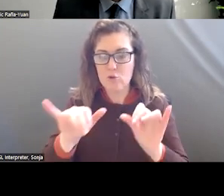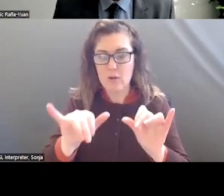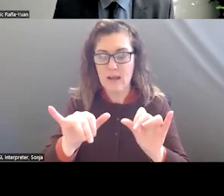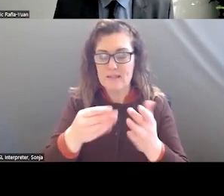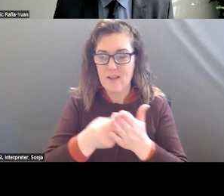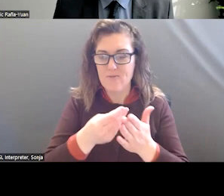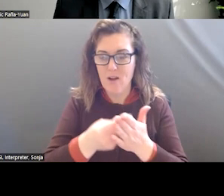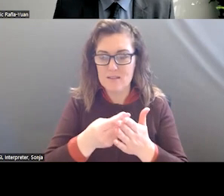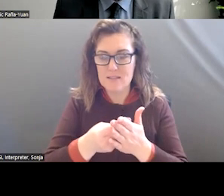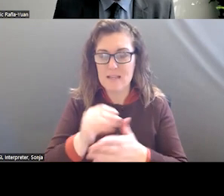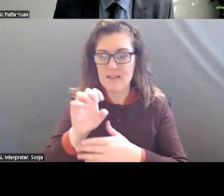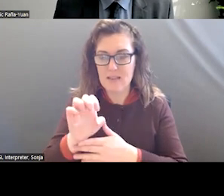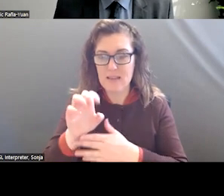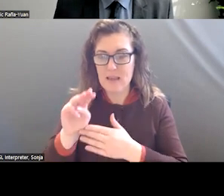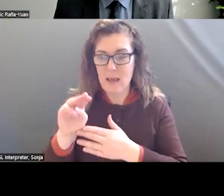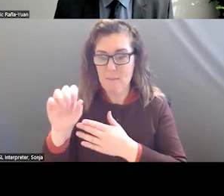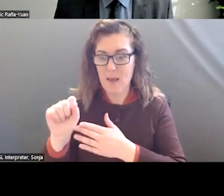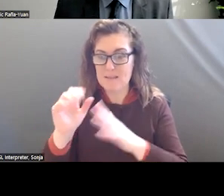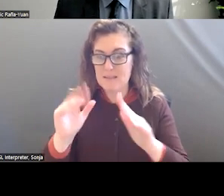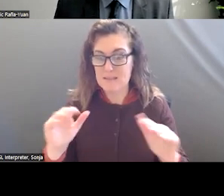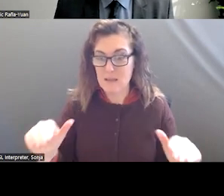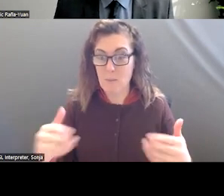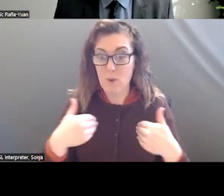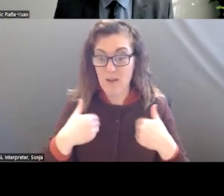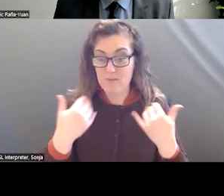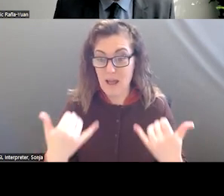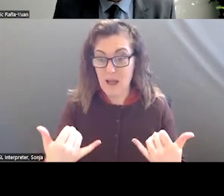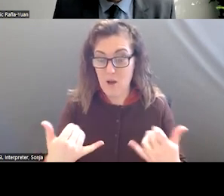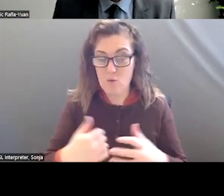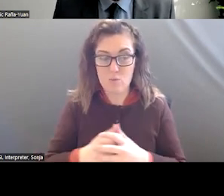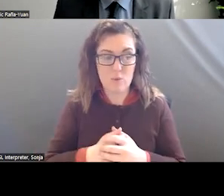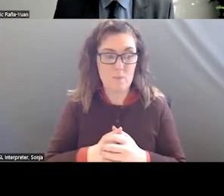SYSTEMS THAT WE RELY ON TODAY. IF YOU LOOK THROUGH THESE THINGS,